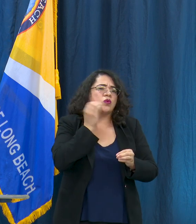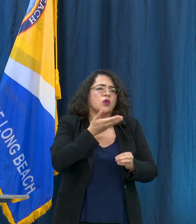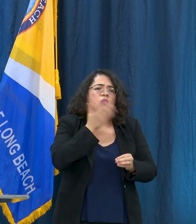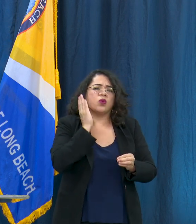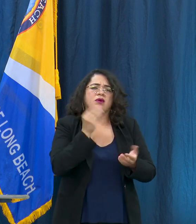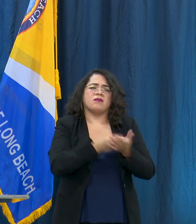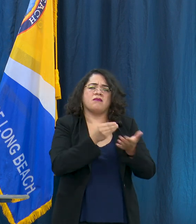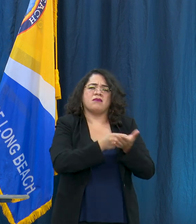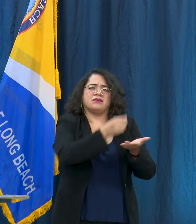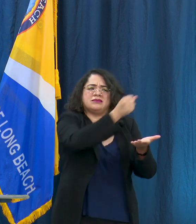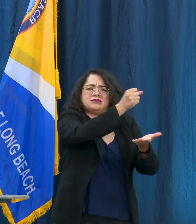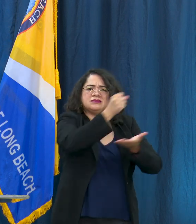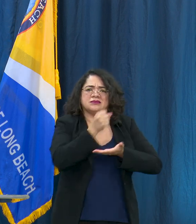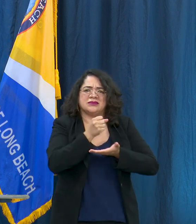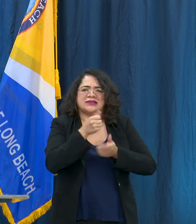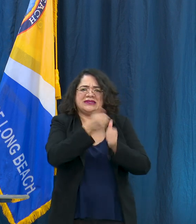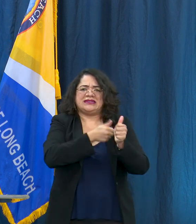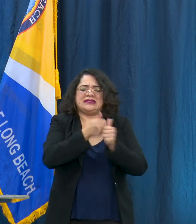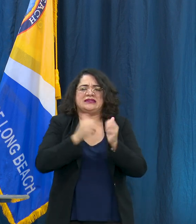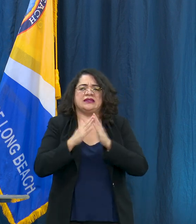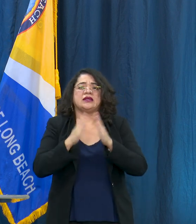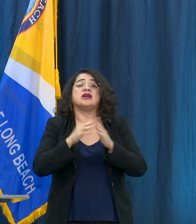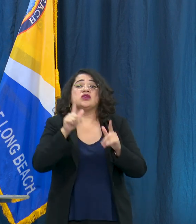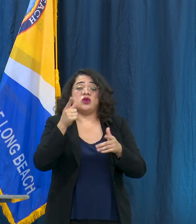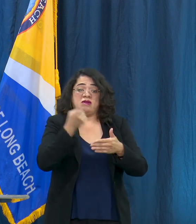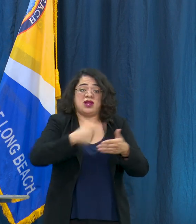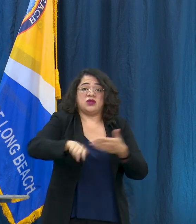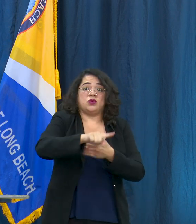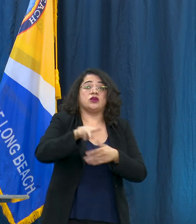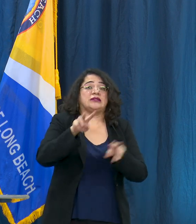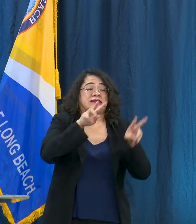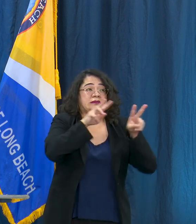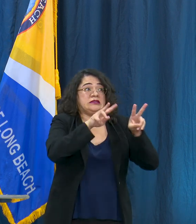passed in the next week or so and so we're all working very hard to get more